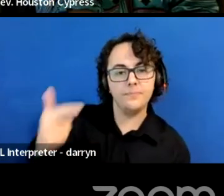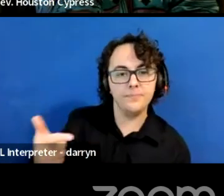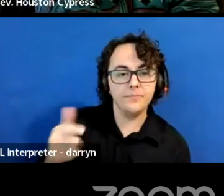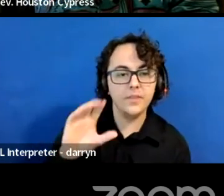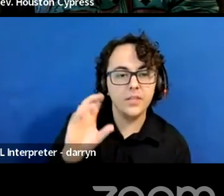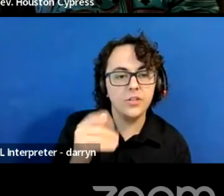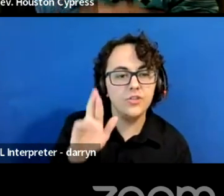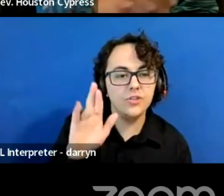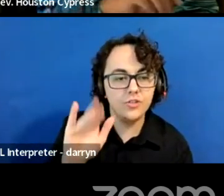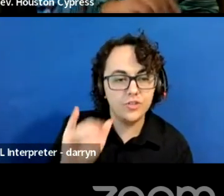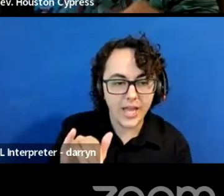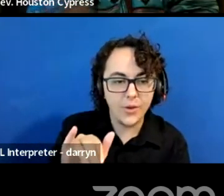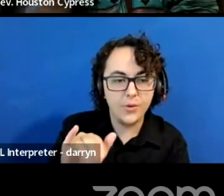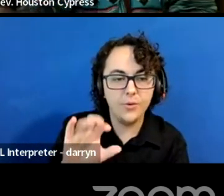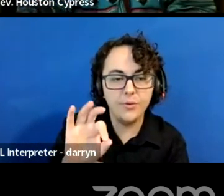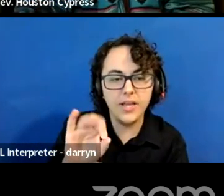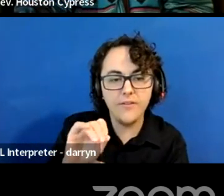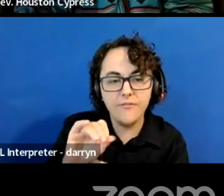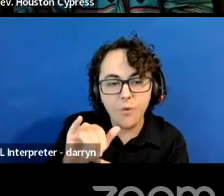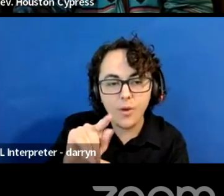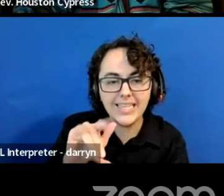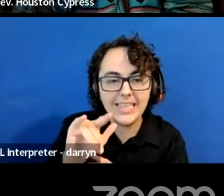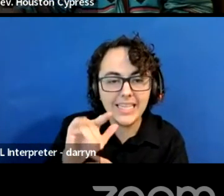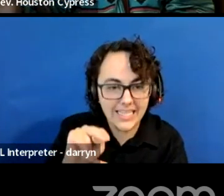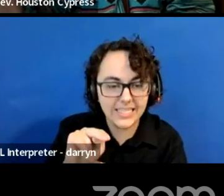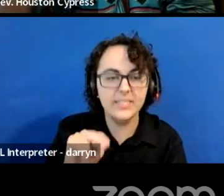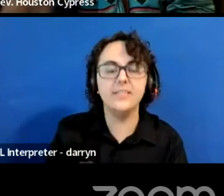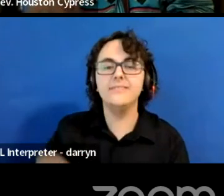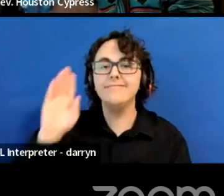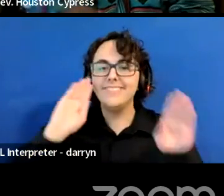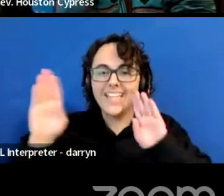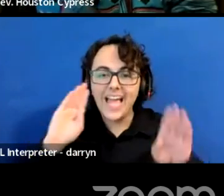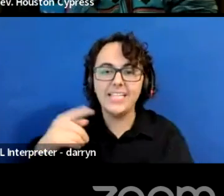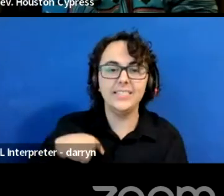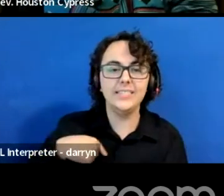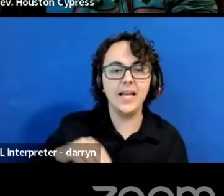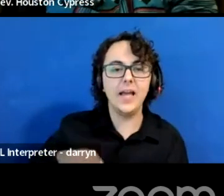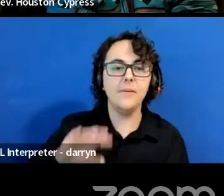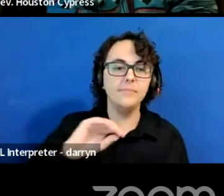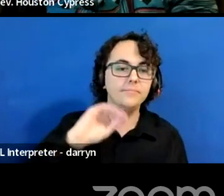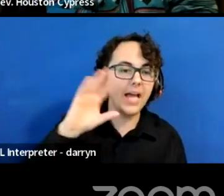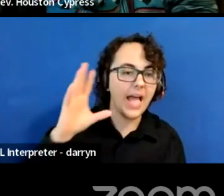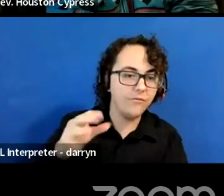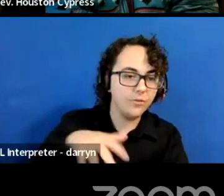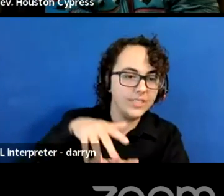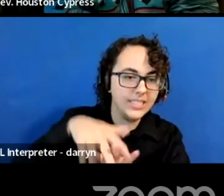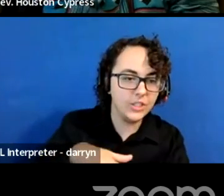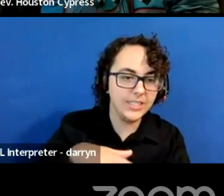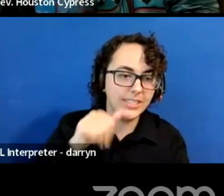Hi, my name is Cherri Foytlin. I'm a Afro-indigenous woman, I have six beautiful kids.